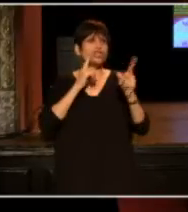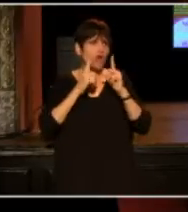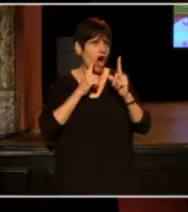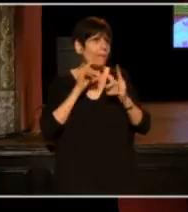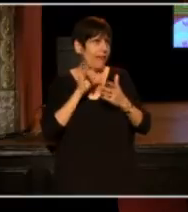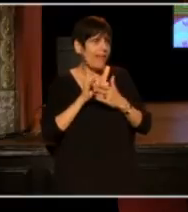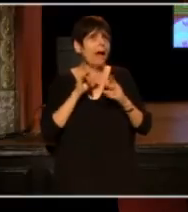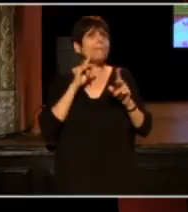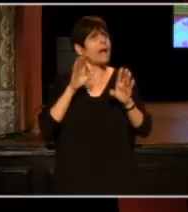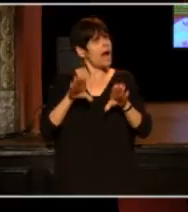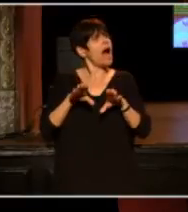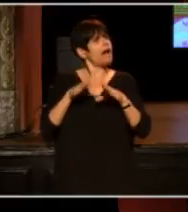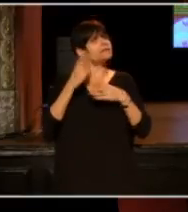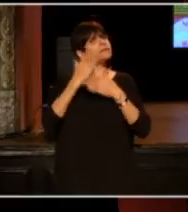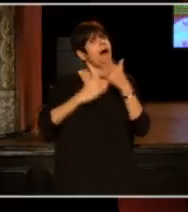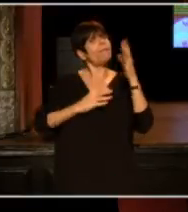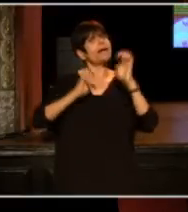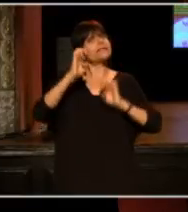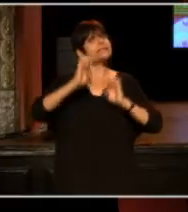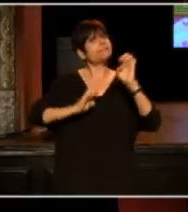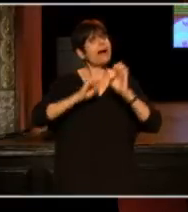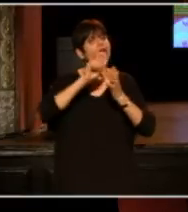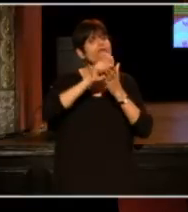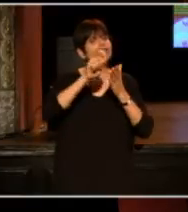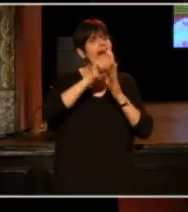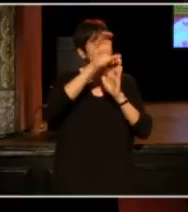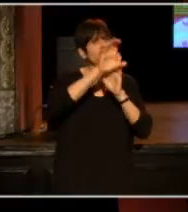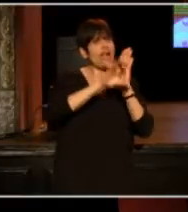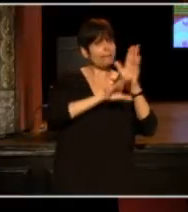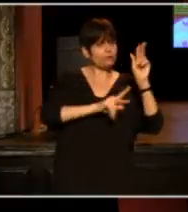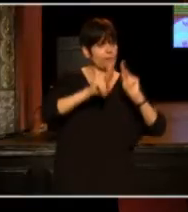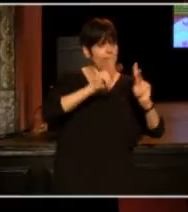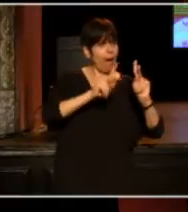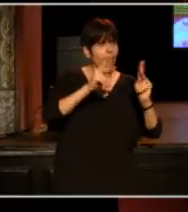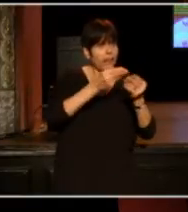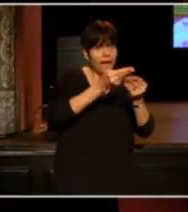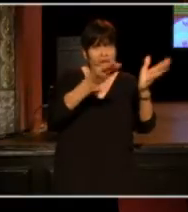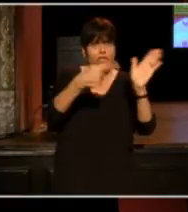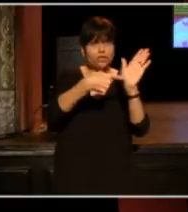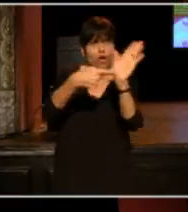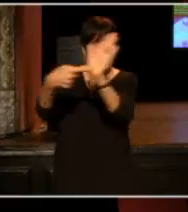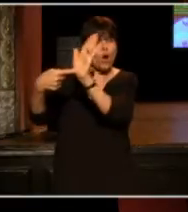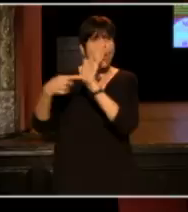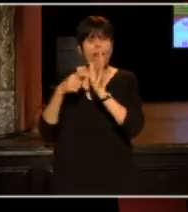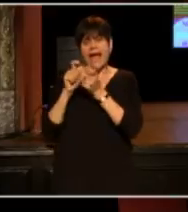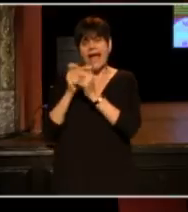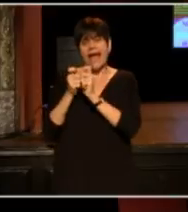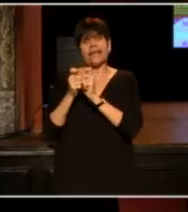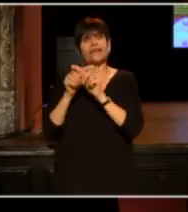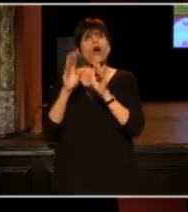but I did an experiment of writing a chapter in public, and then, as I edited it, I had like these office hours window